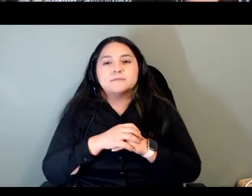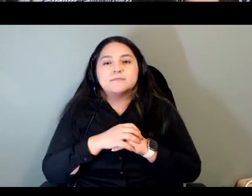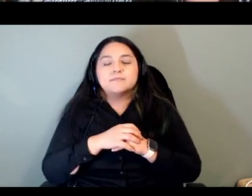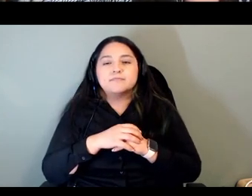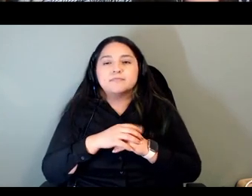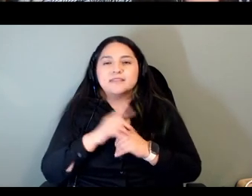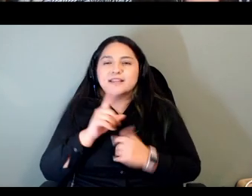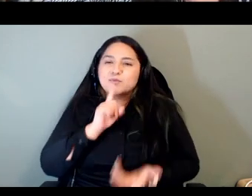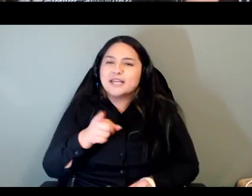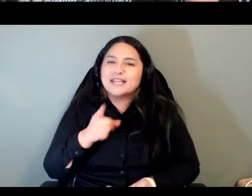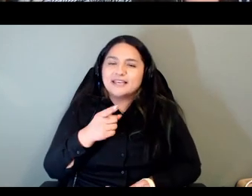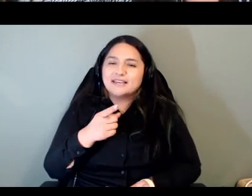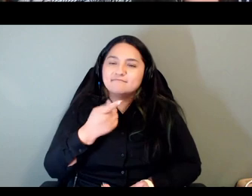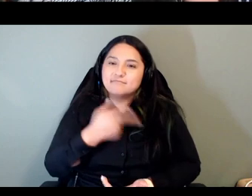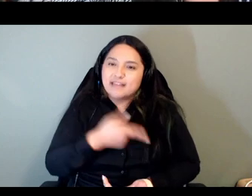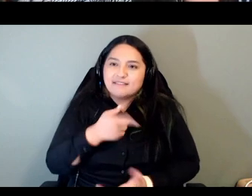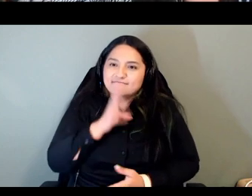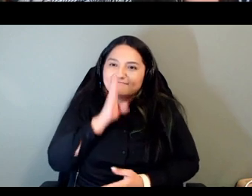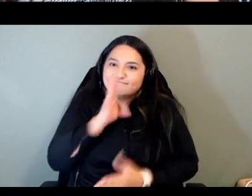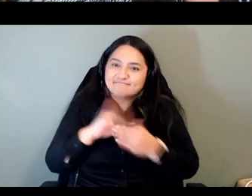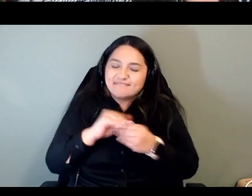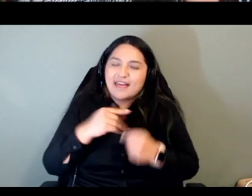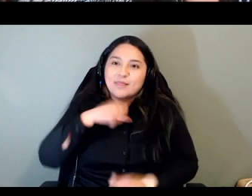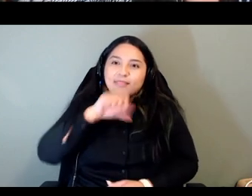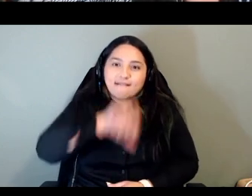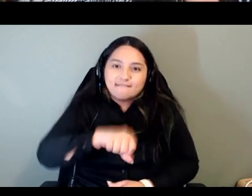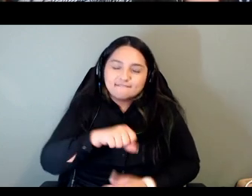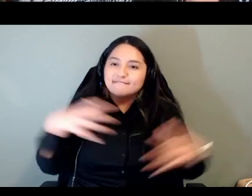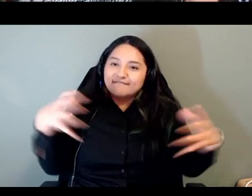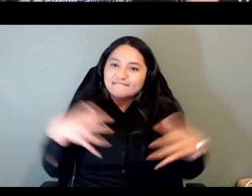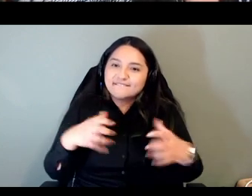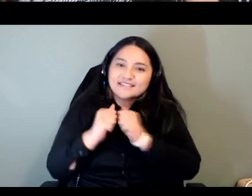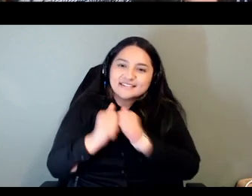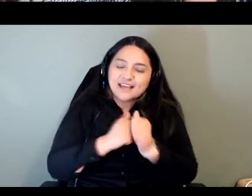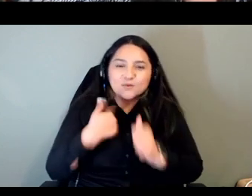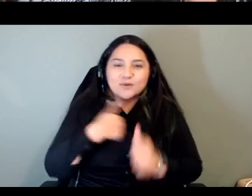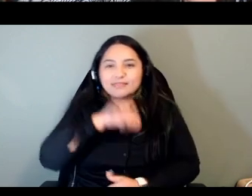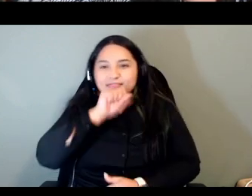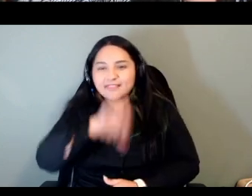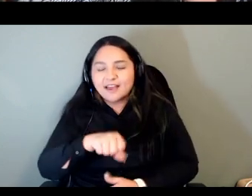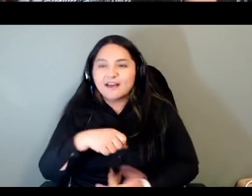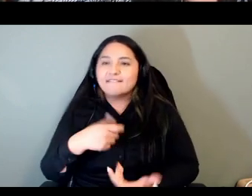about it like we love this we love getting together we're so tired of covid we just want